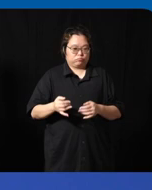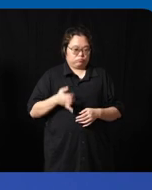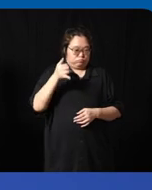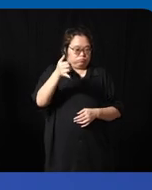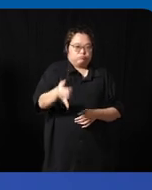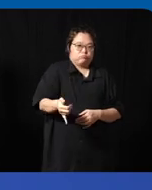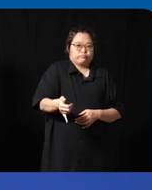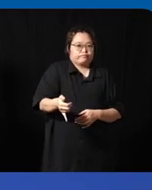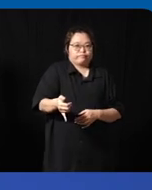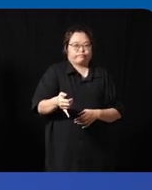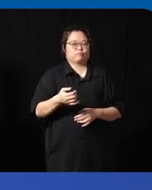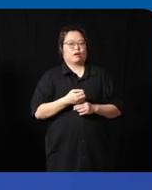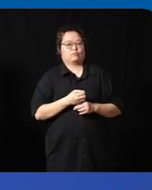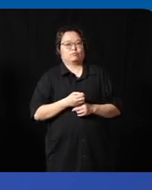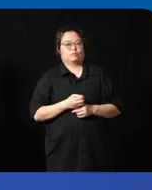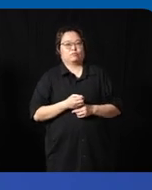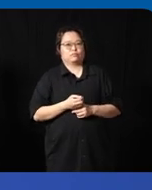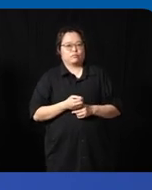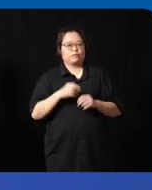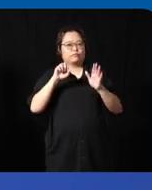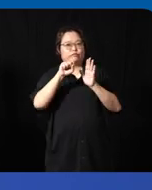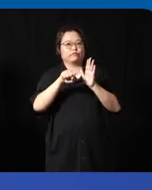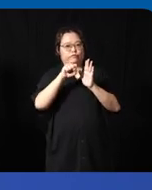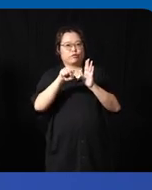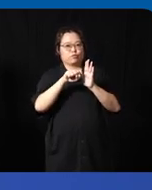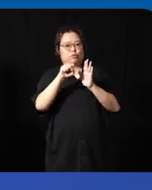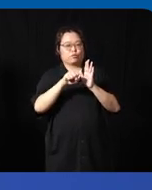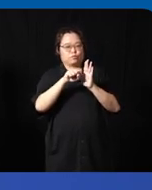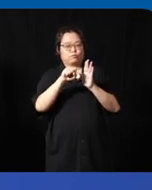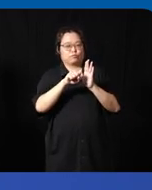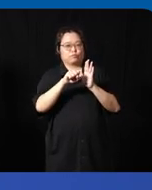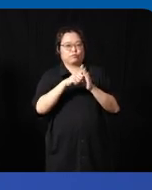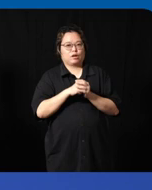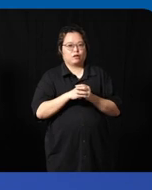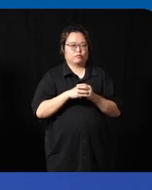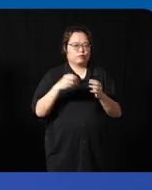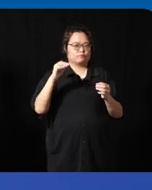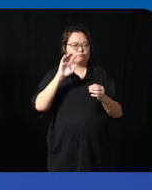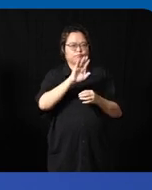message through a video so we'll play that video while you organize your thoughts and getting ready